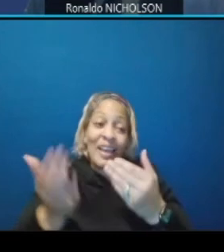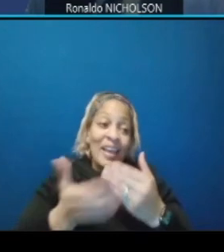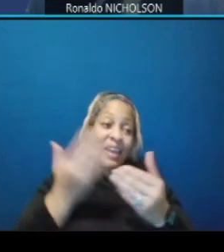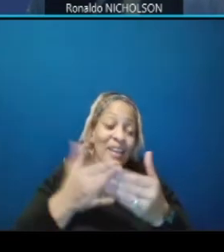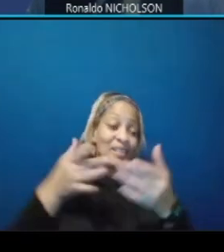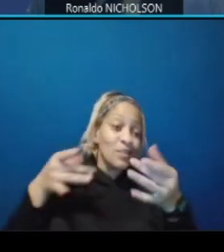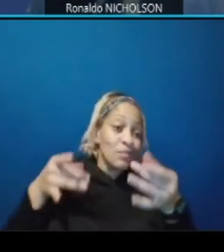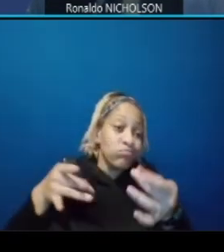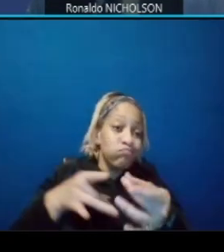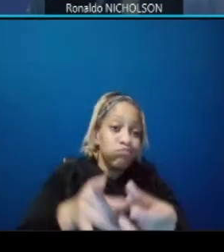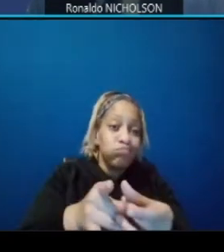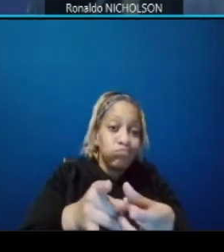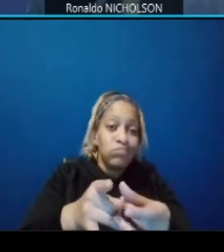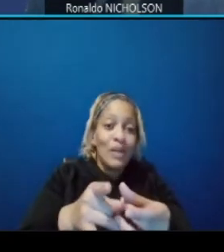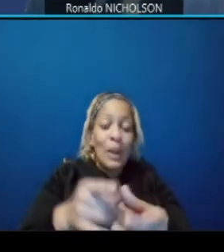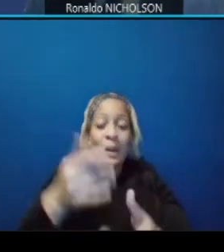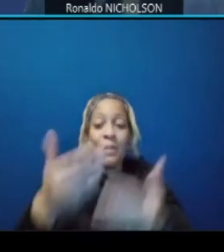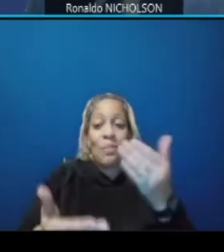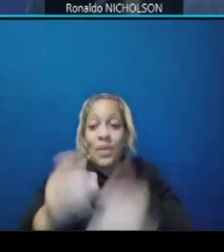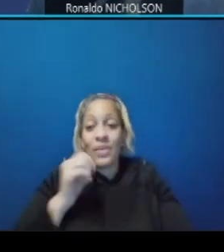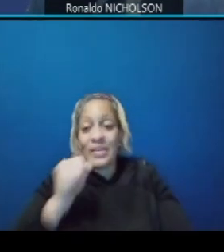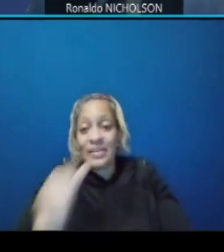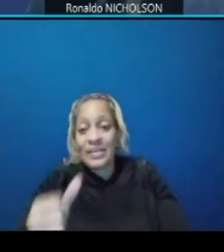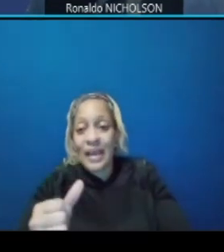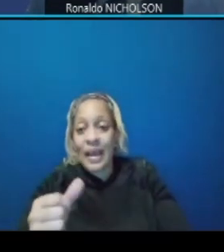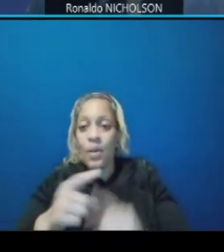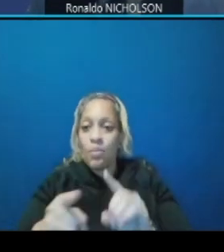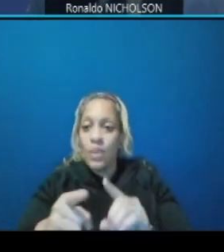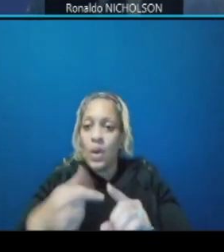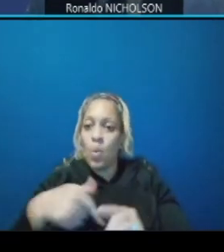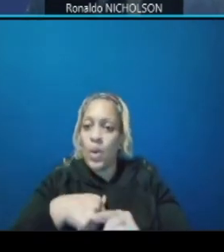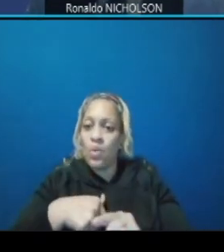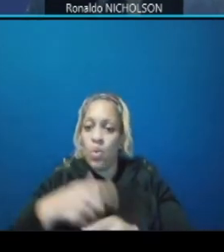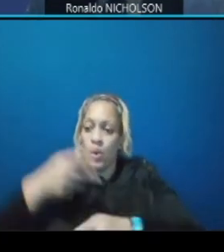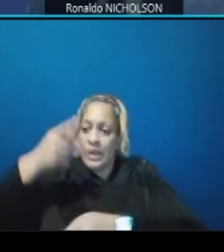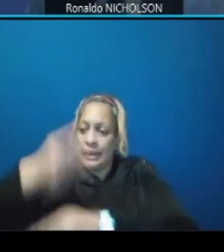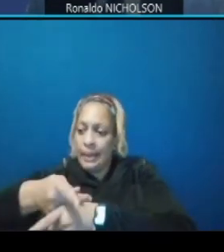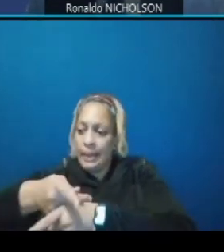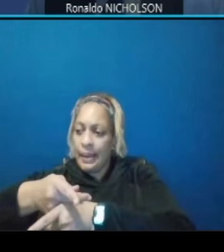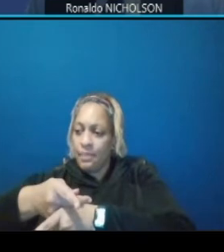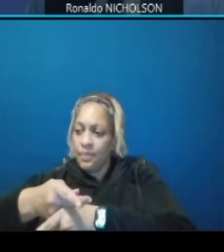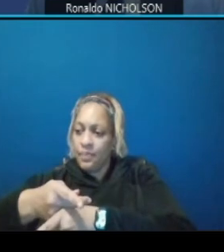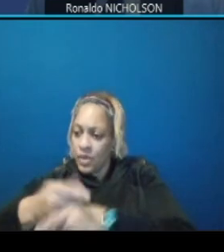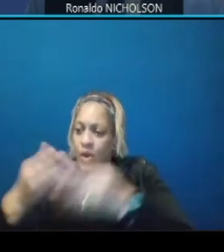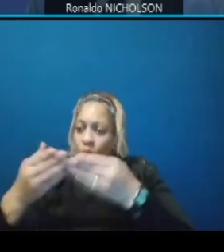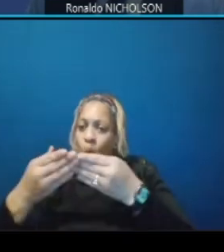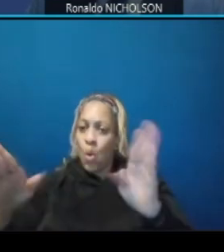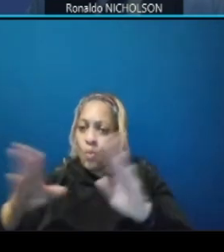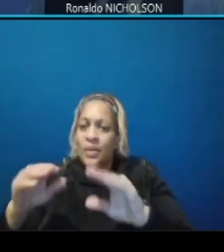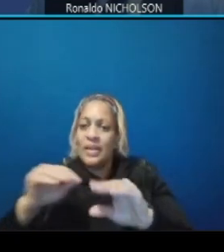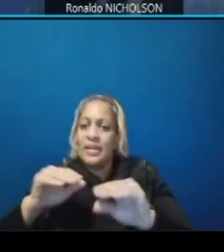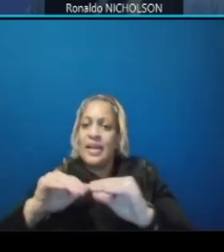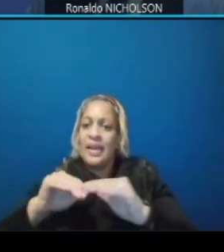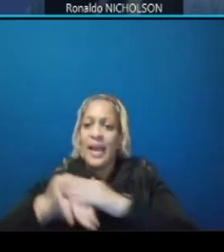to the friction of construction but we will maintain access to our movements now the bridge